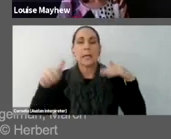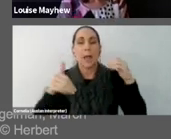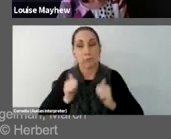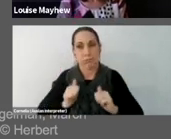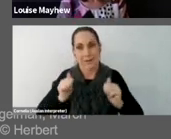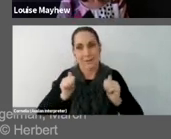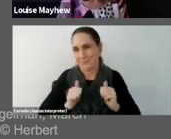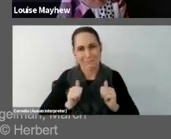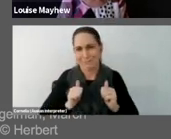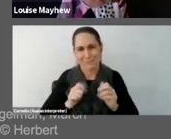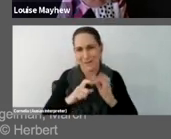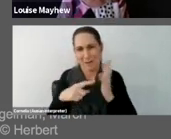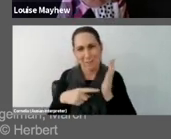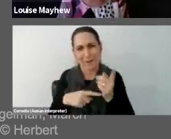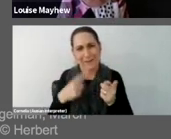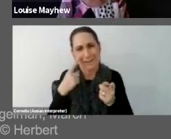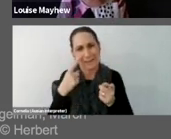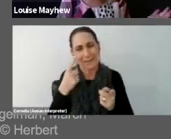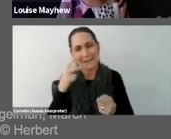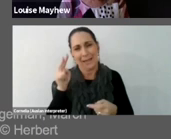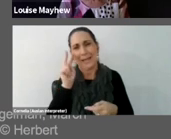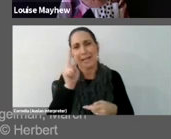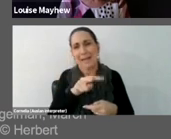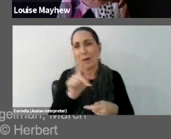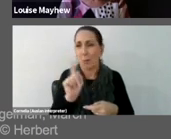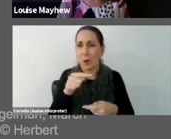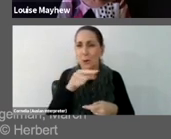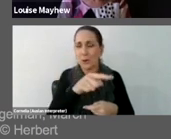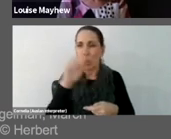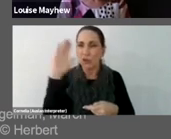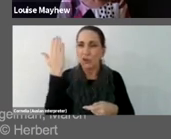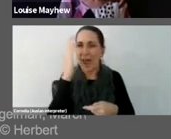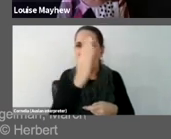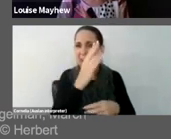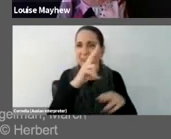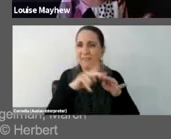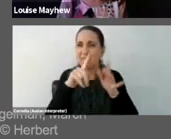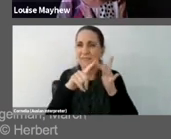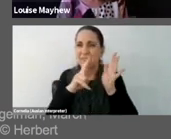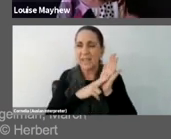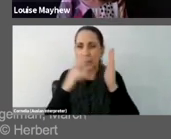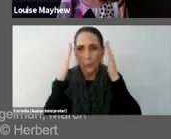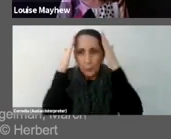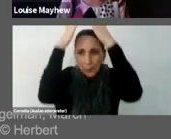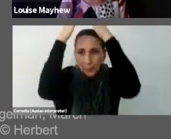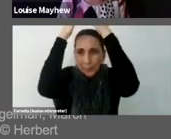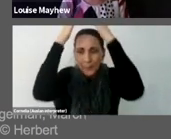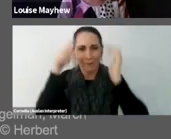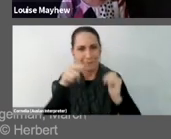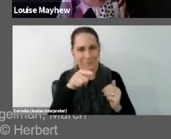conspicuous by the fact that they're wearing shark fin swimming caps. You know there's a kind of logic that doesn't add